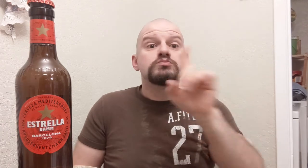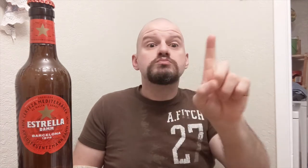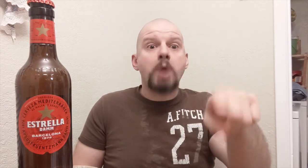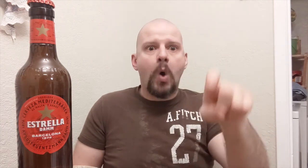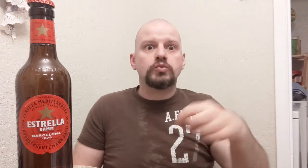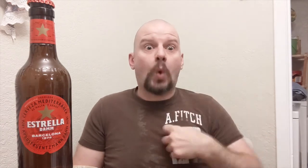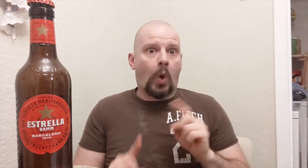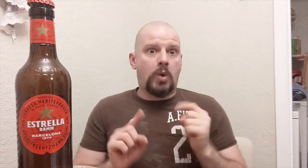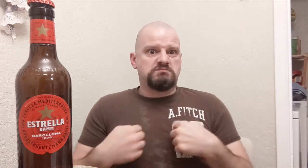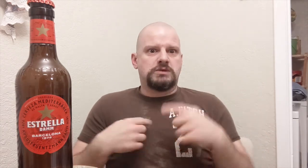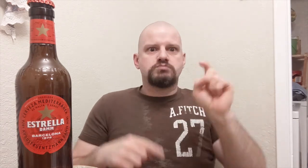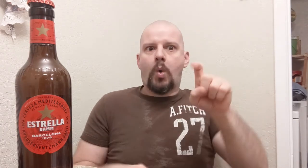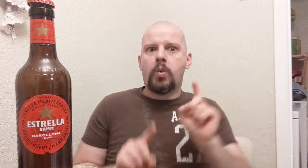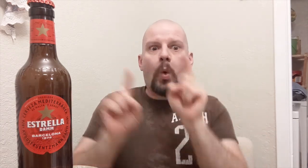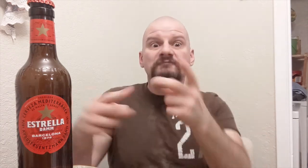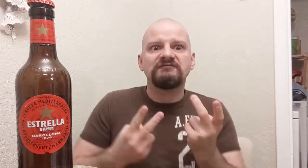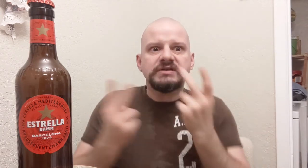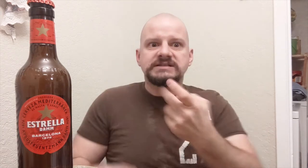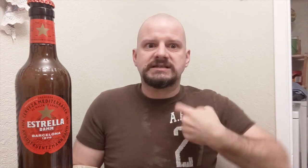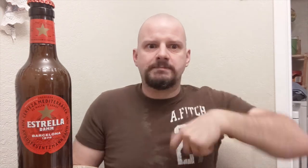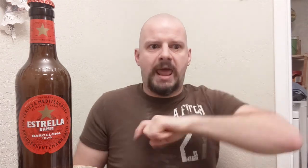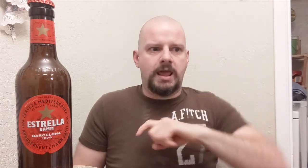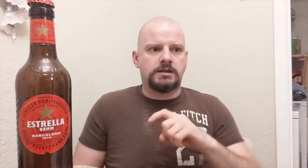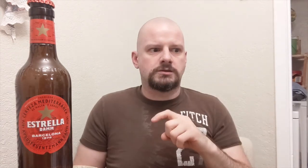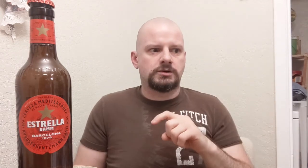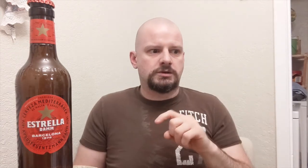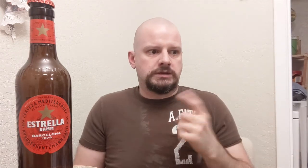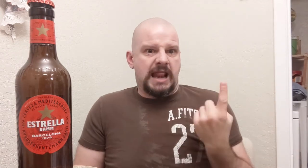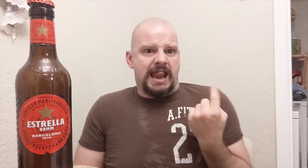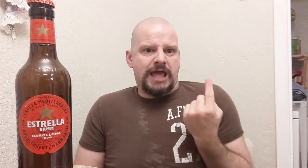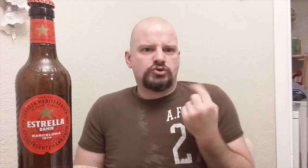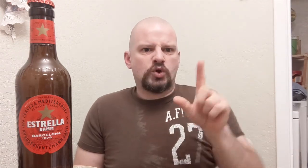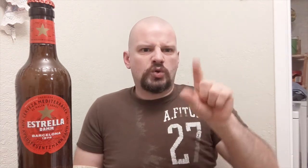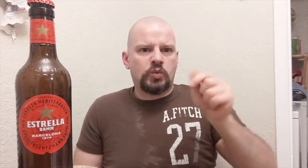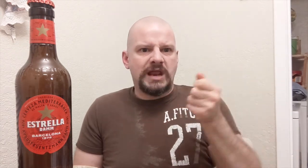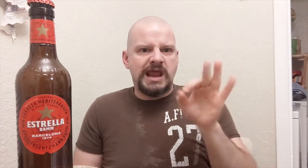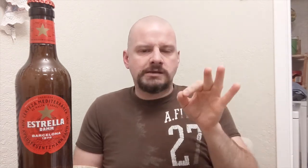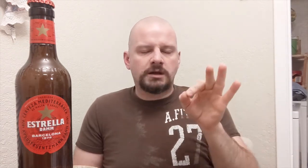I was supposed to go to Spain last year in 2019 but